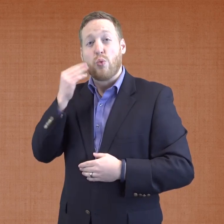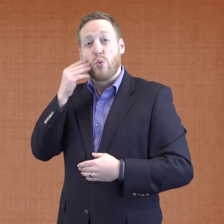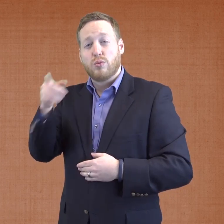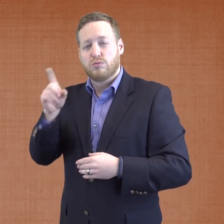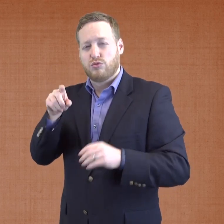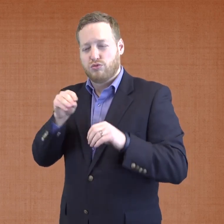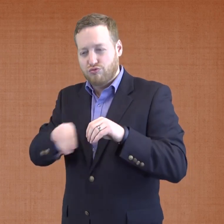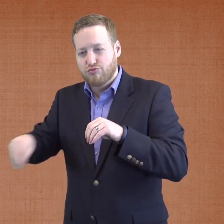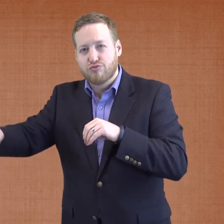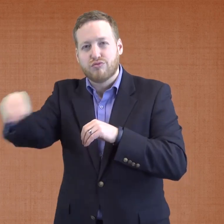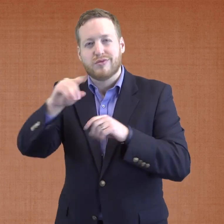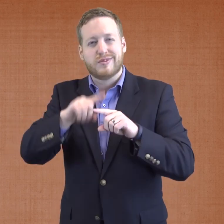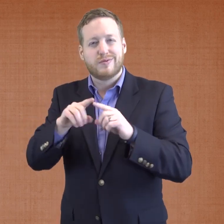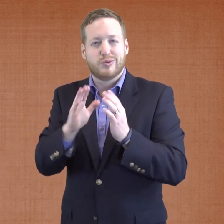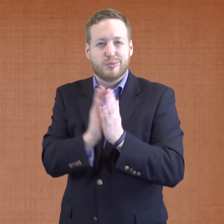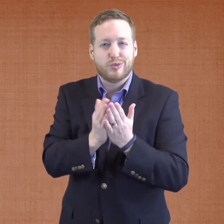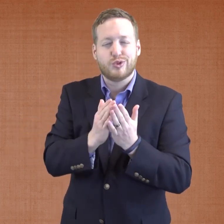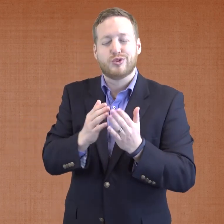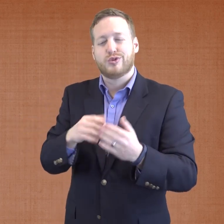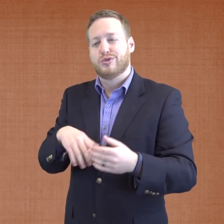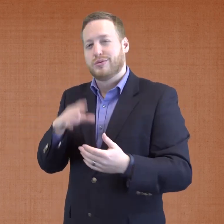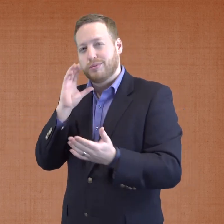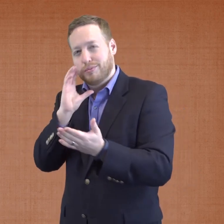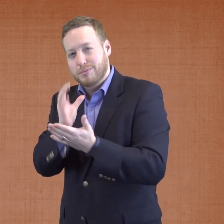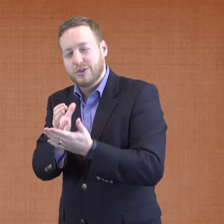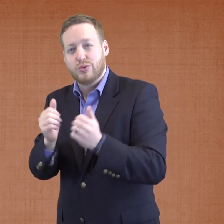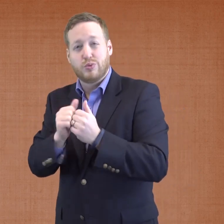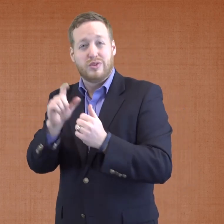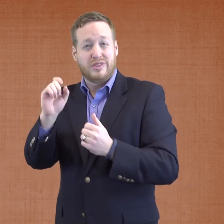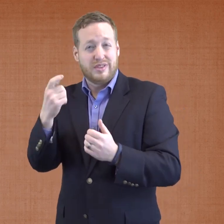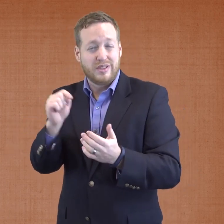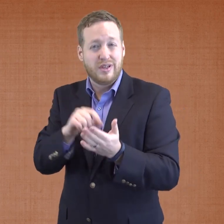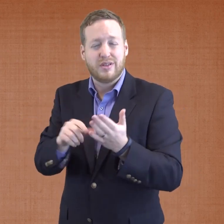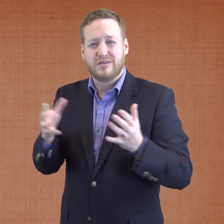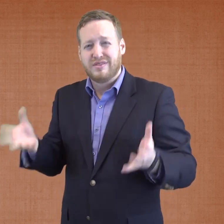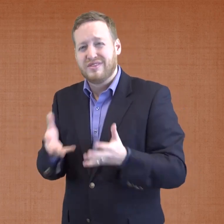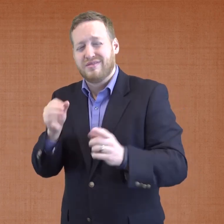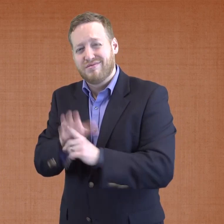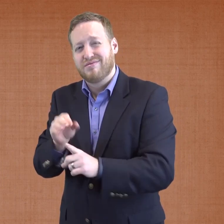In the home, a print culture should be created using books and pictures with text to introduce children to